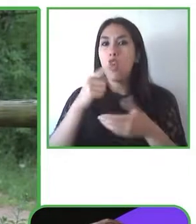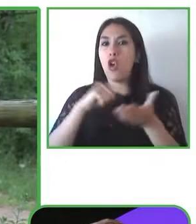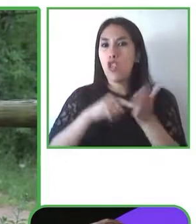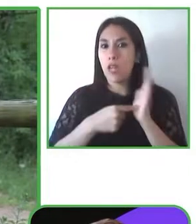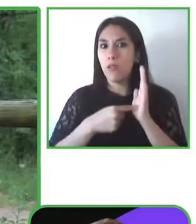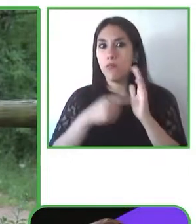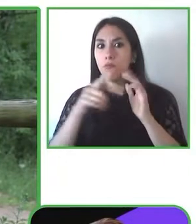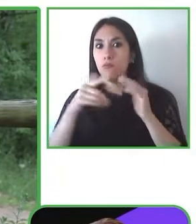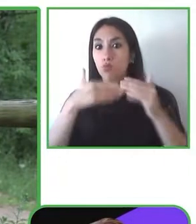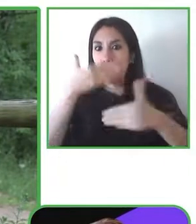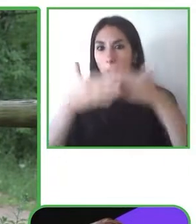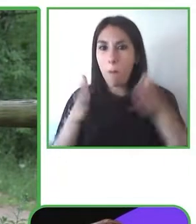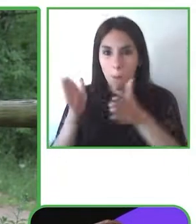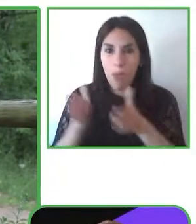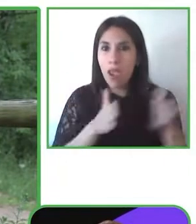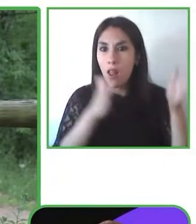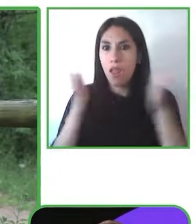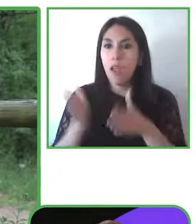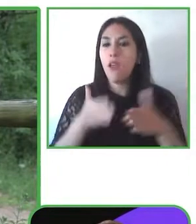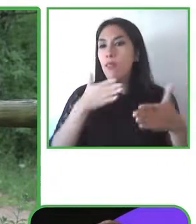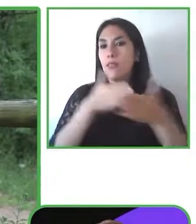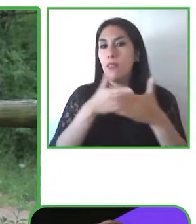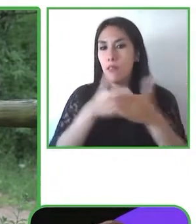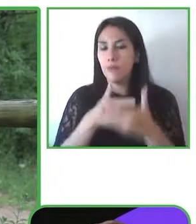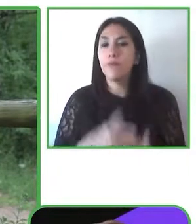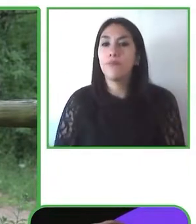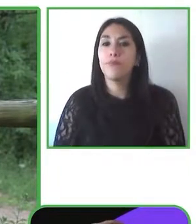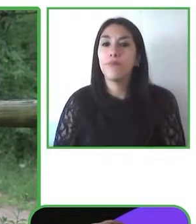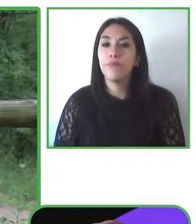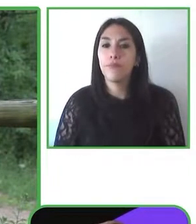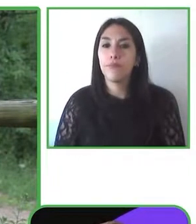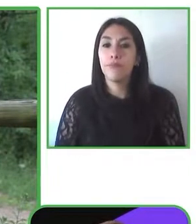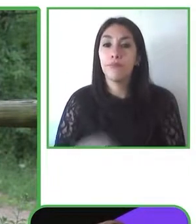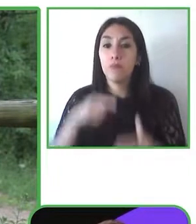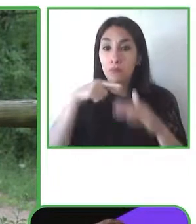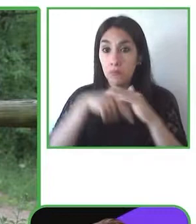of the production and planning process it is unnecessary as pollution.